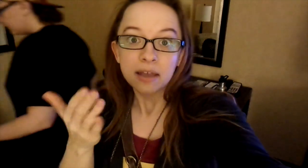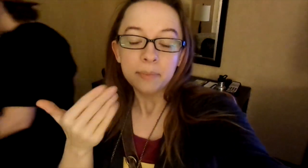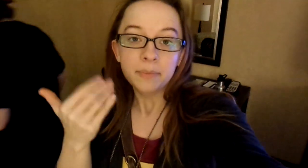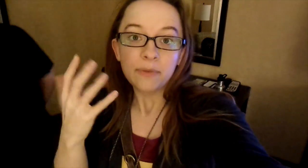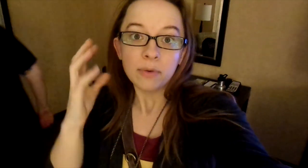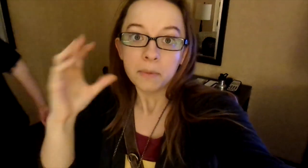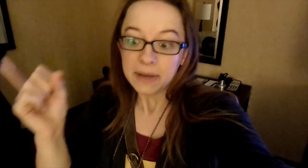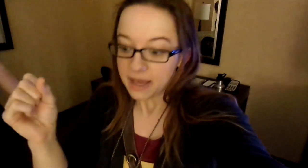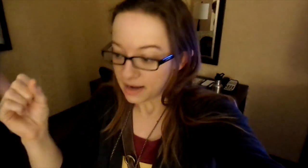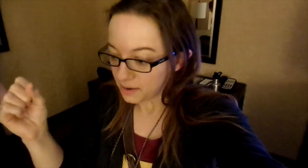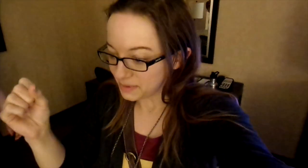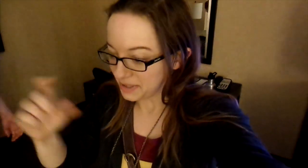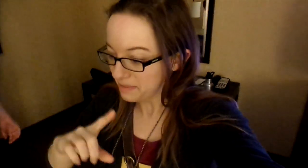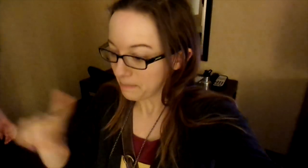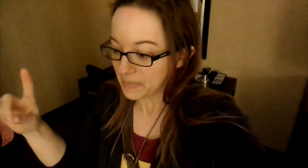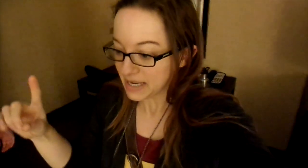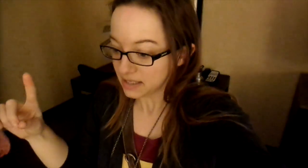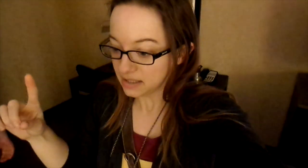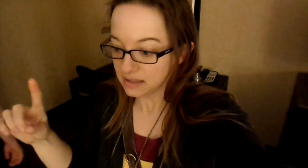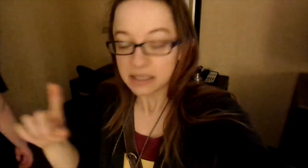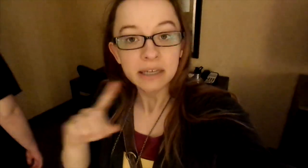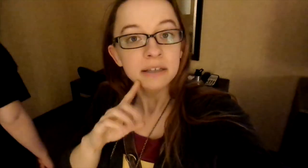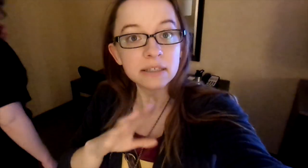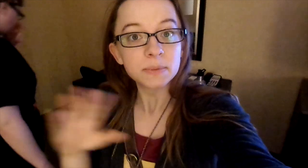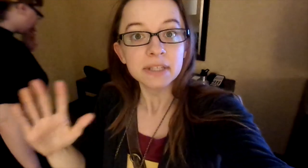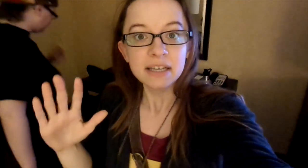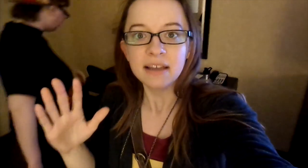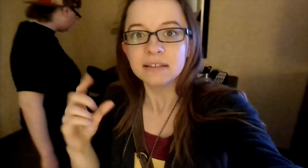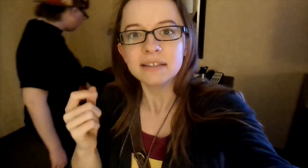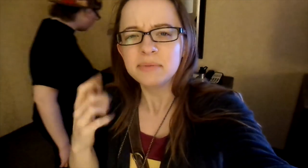like before we go but it was really nice. I little bit